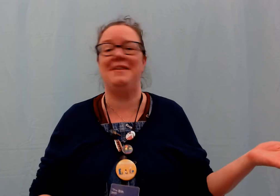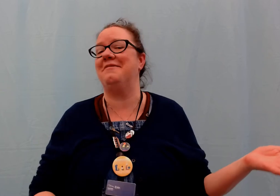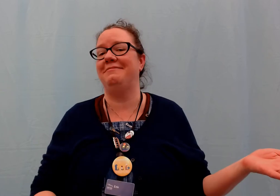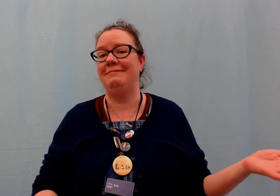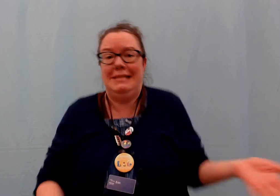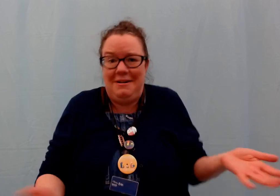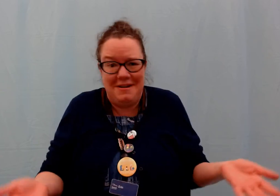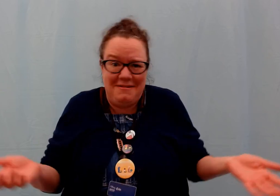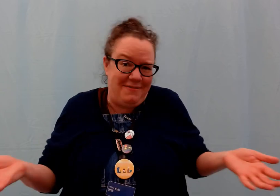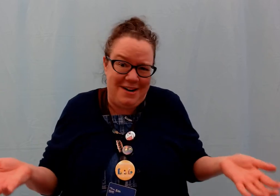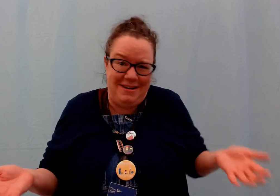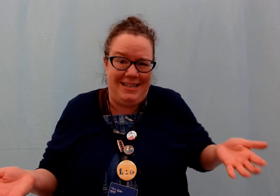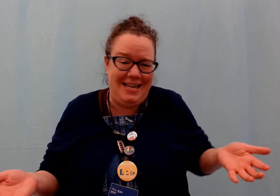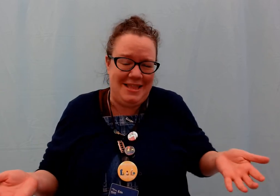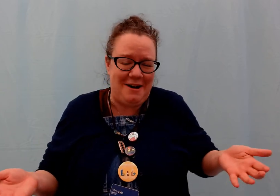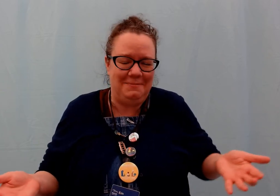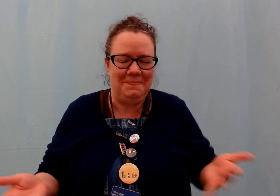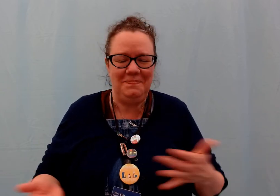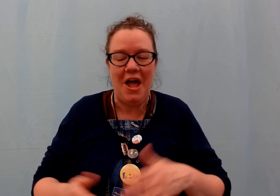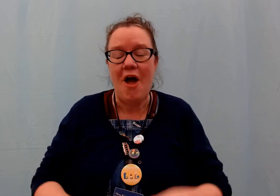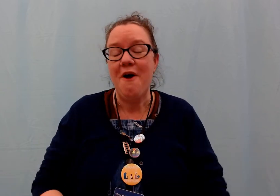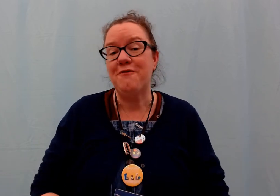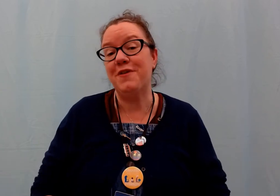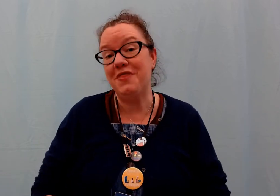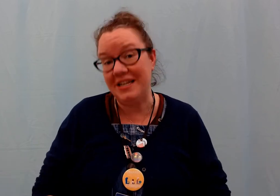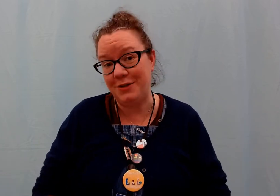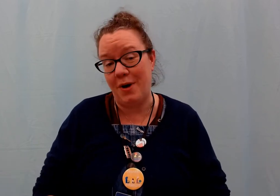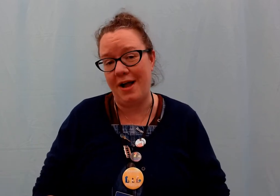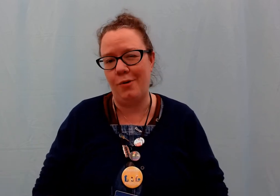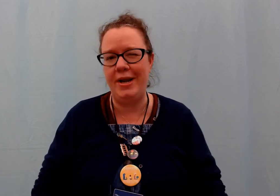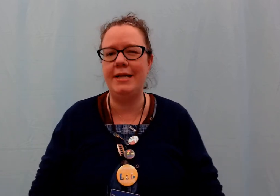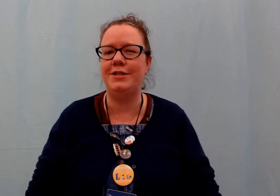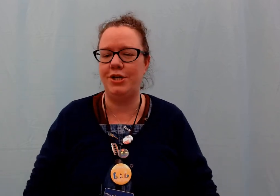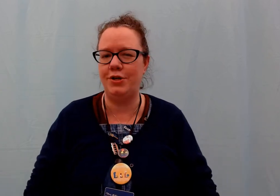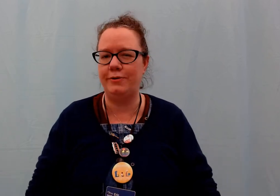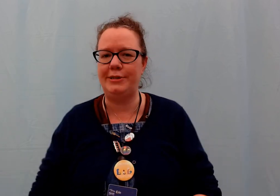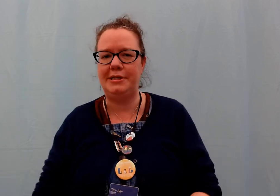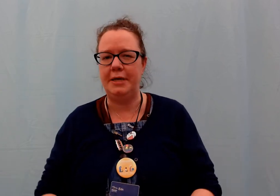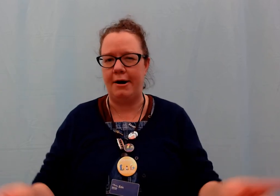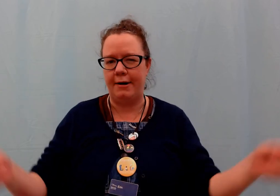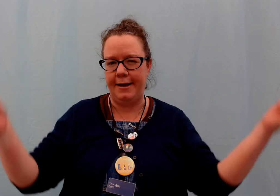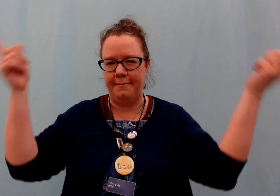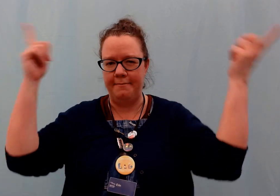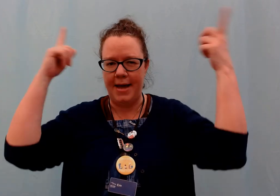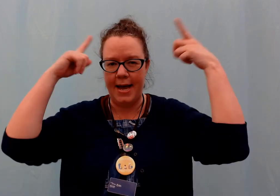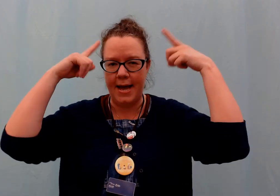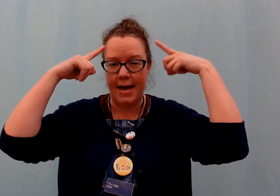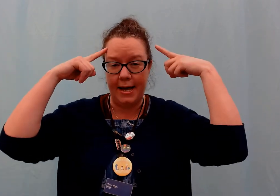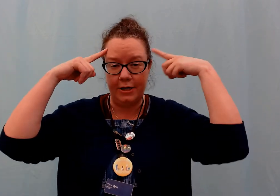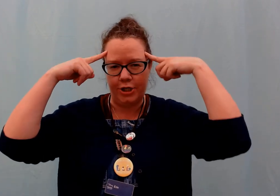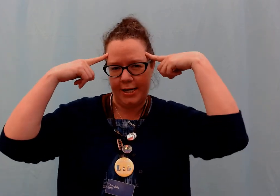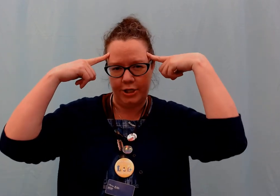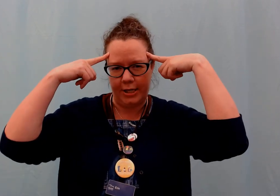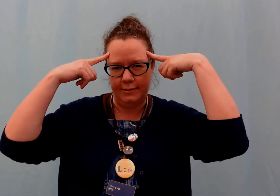you because i don't know it very well either! For this one we need to use our imaginations.